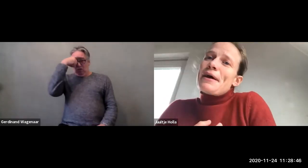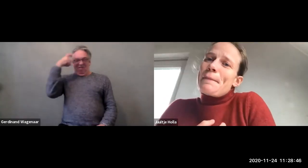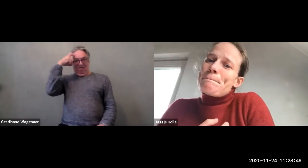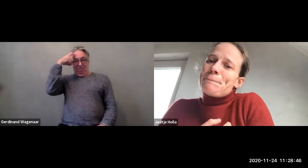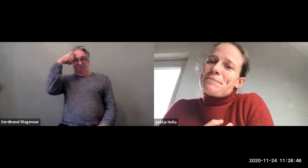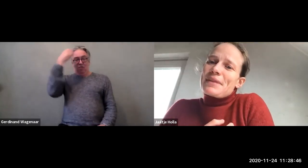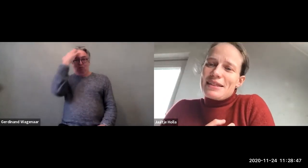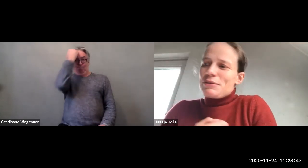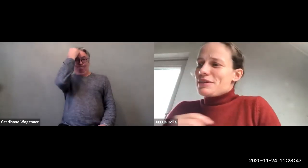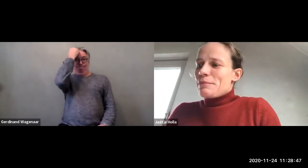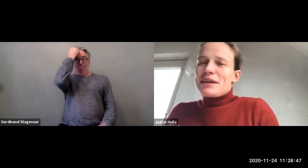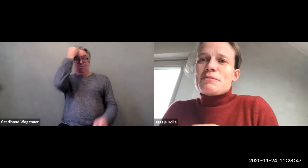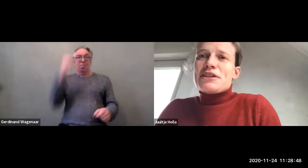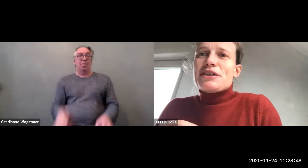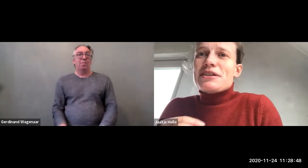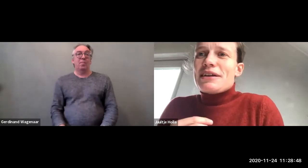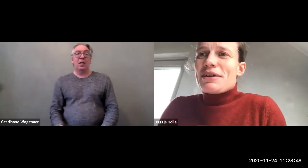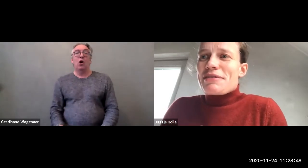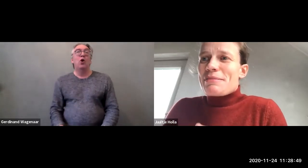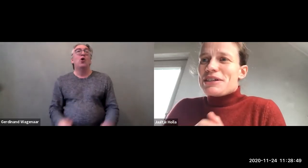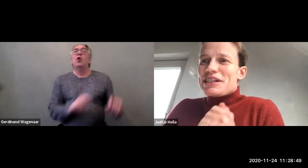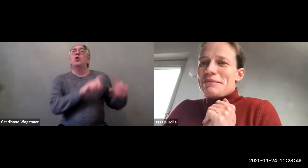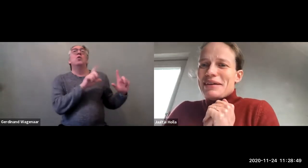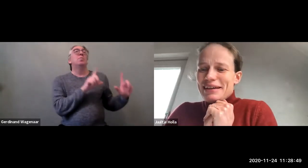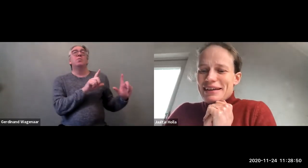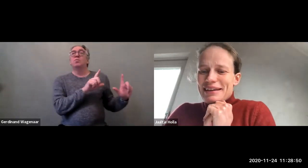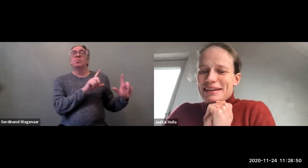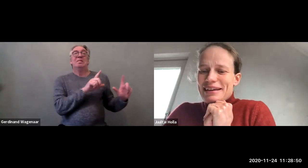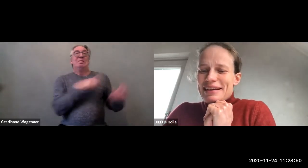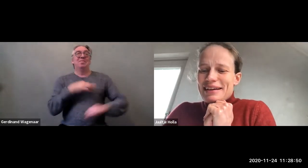I think we'll skip the next picture because I don't have that much time.